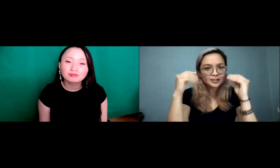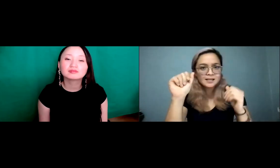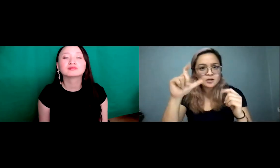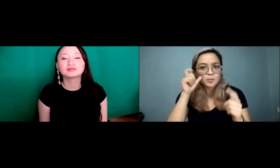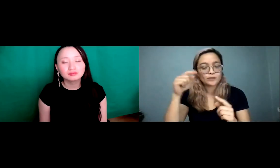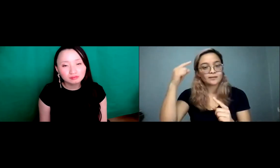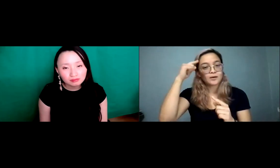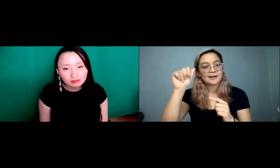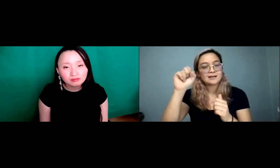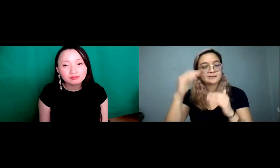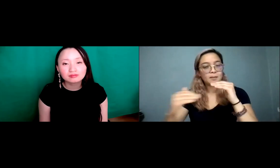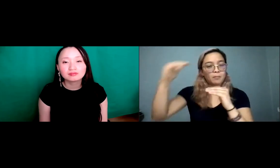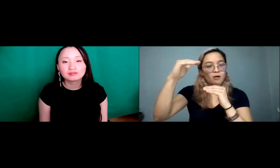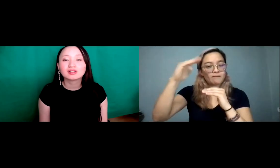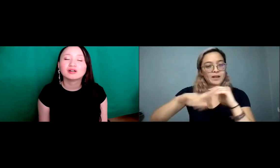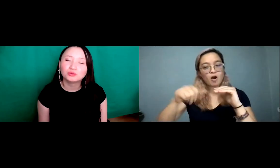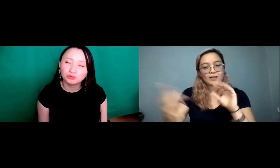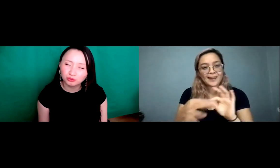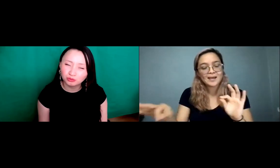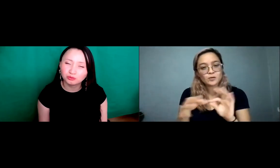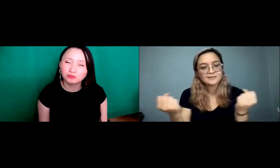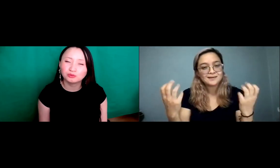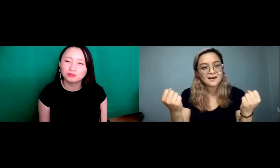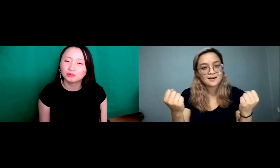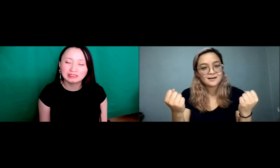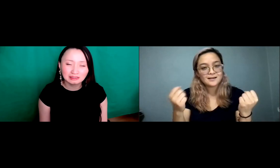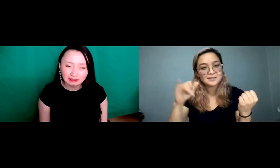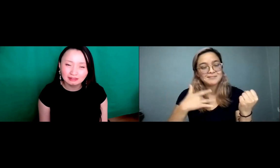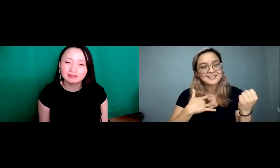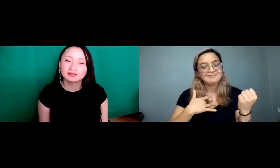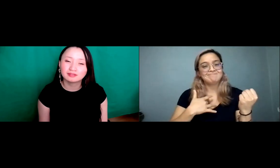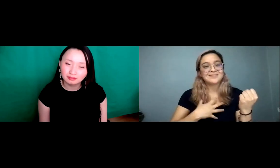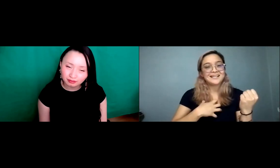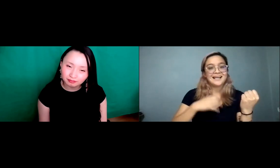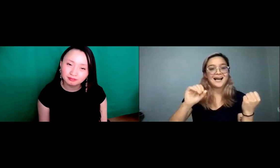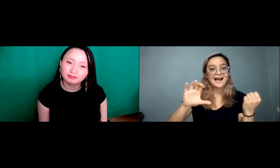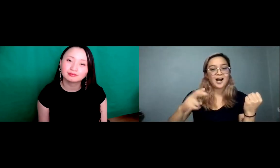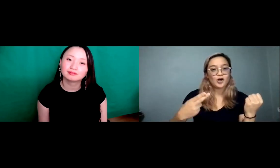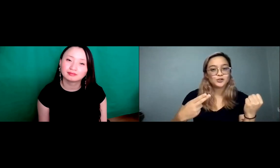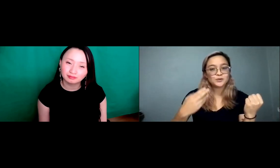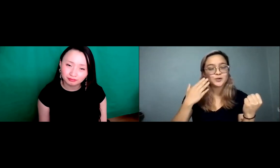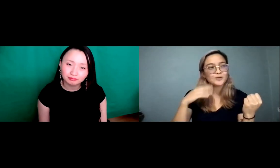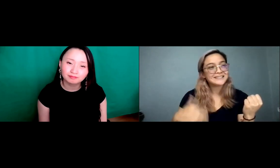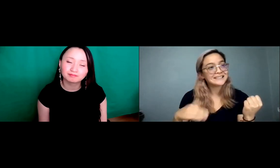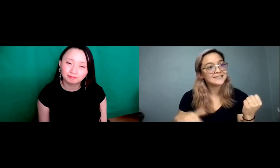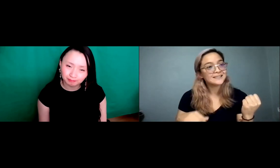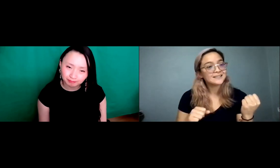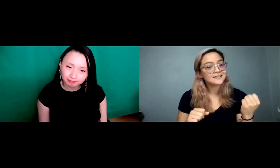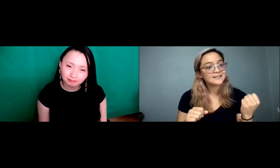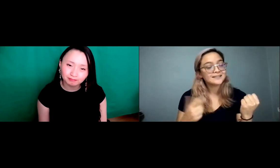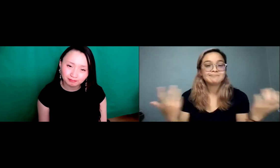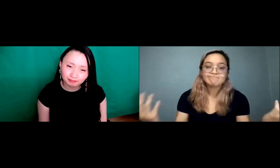I want a you know I want the feedback. I want to think more. More broadly, you know, and